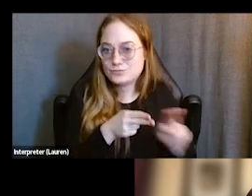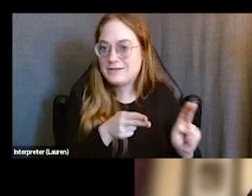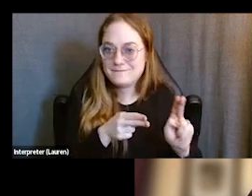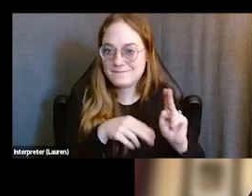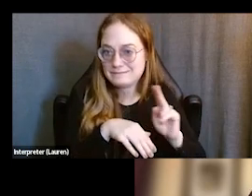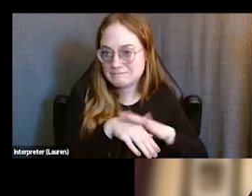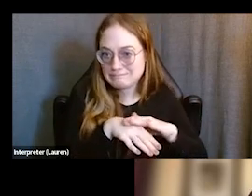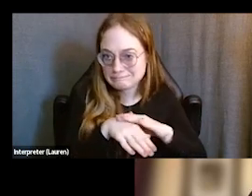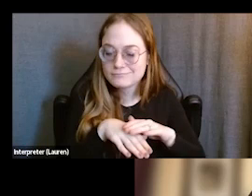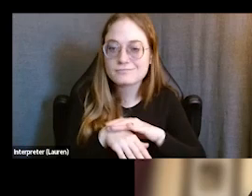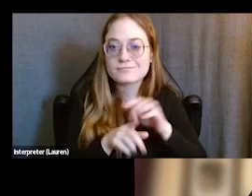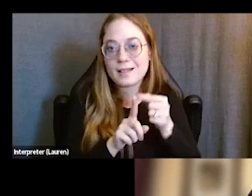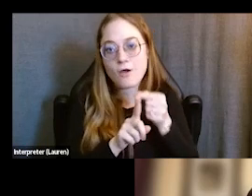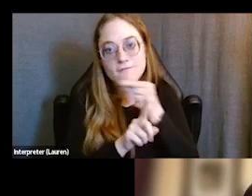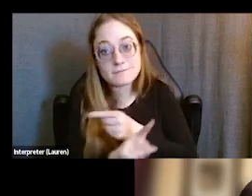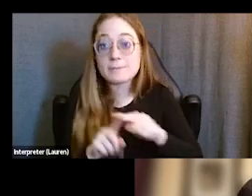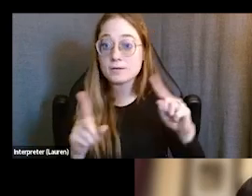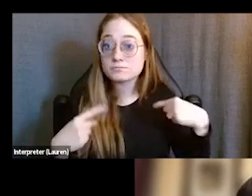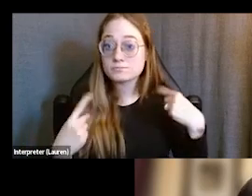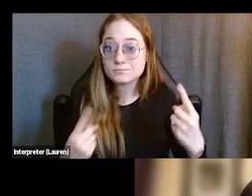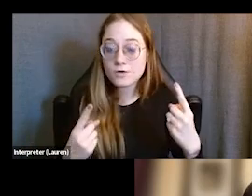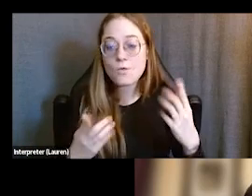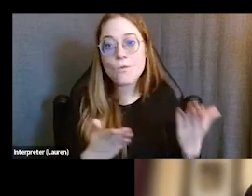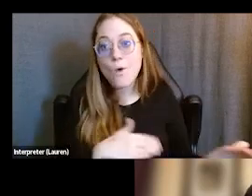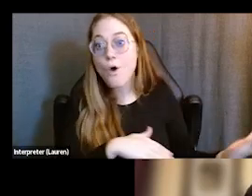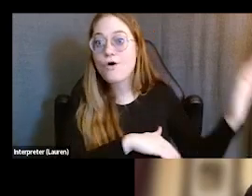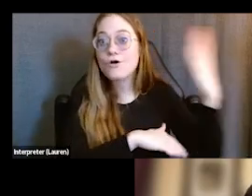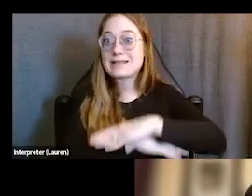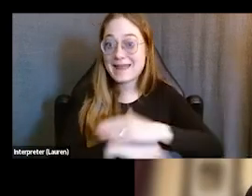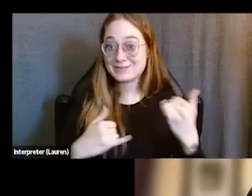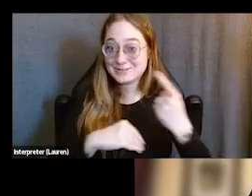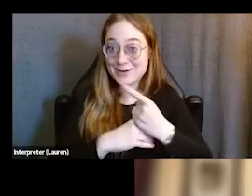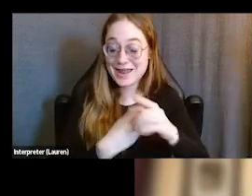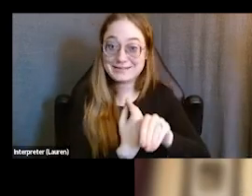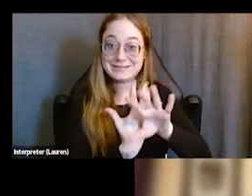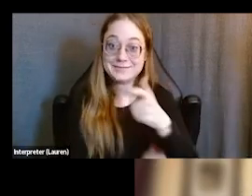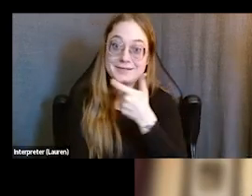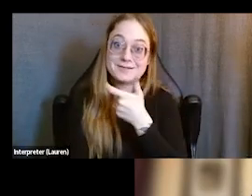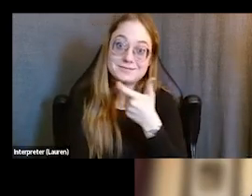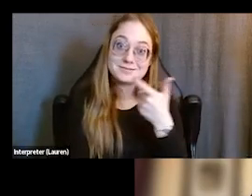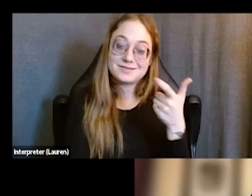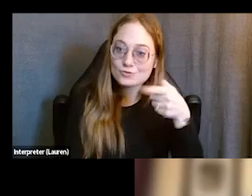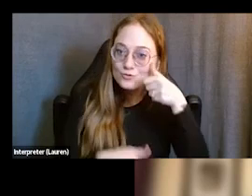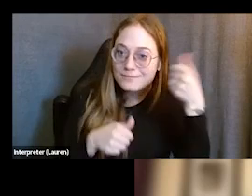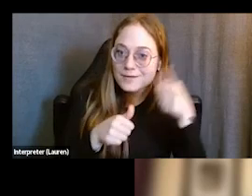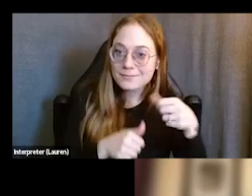But for those of you who have been all day on this webinar, you may have remembered I believe from panel one discussions around diversion.